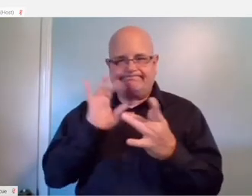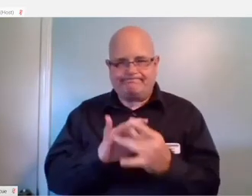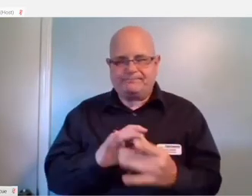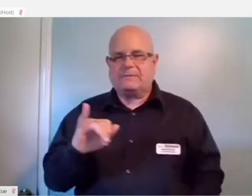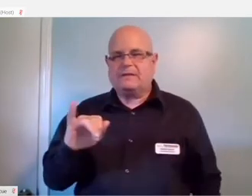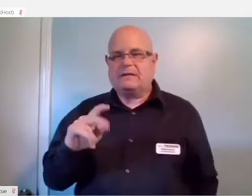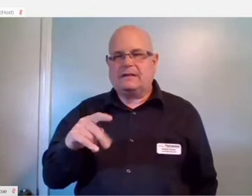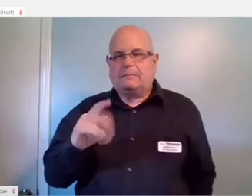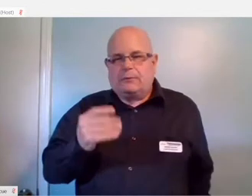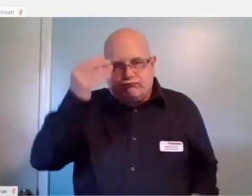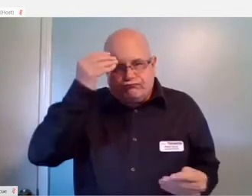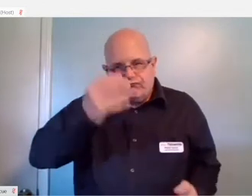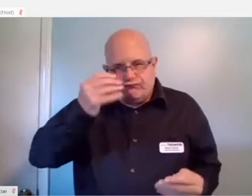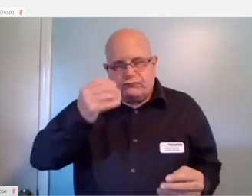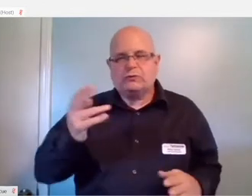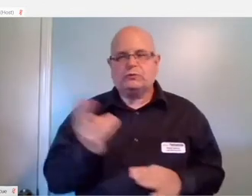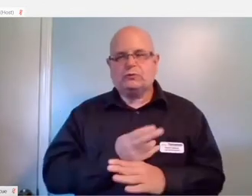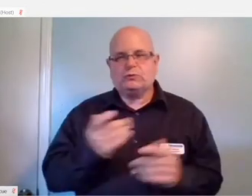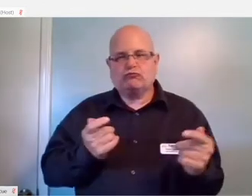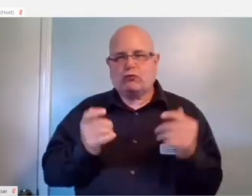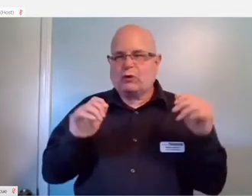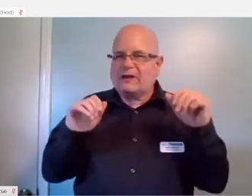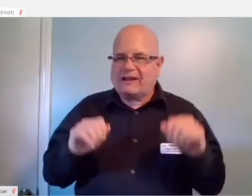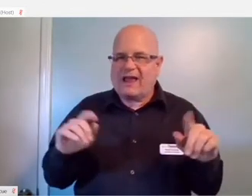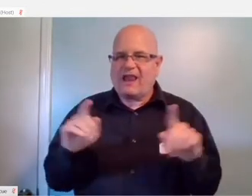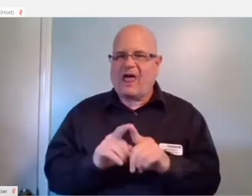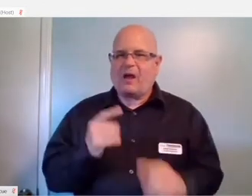there and be able to use it as if it's a single controller.